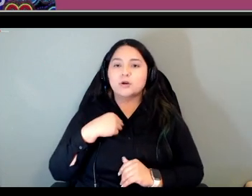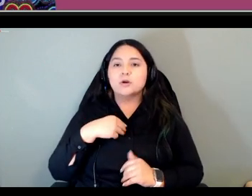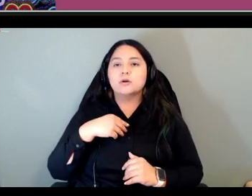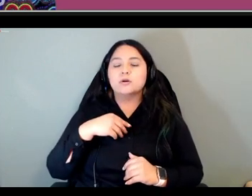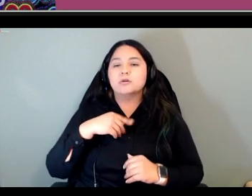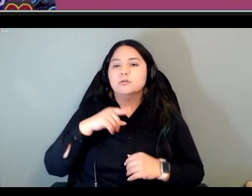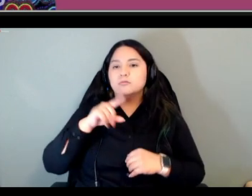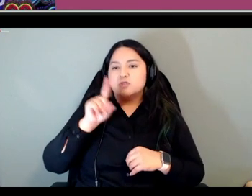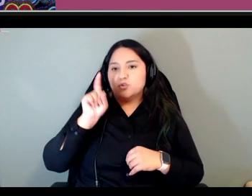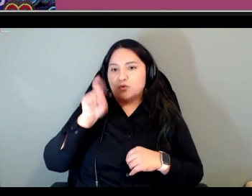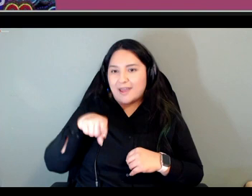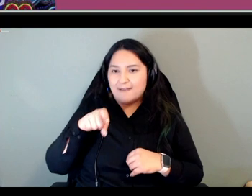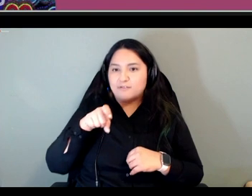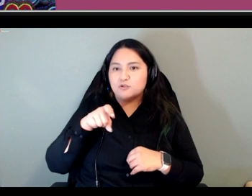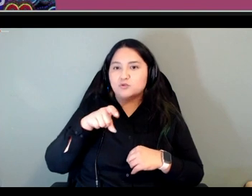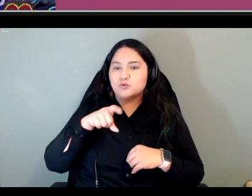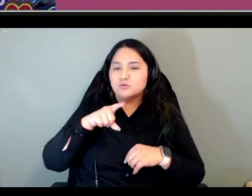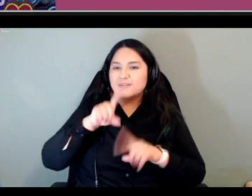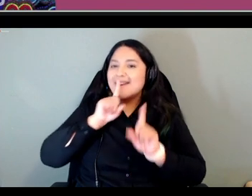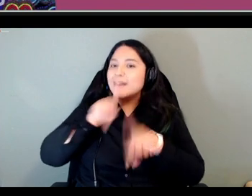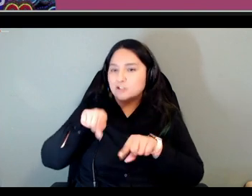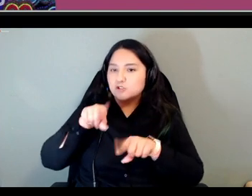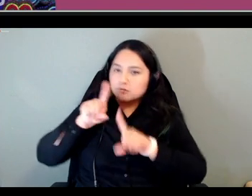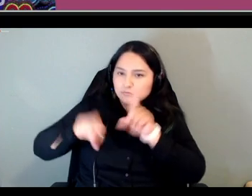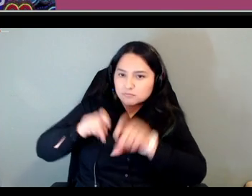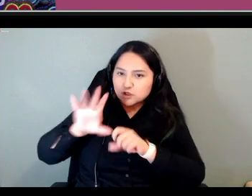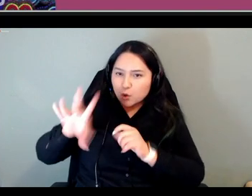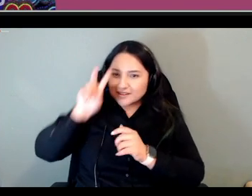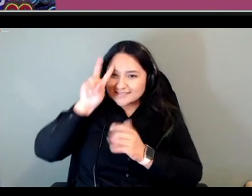about you know what your intentions are what your positionality is so that we all know